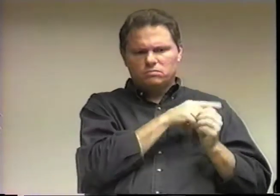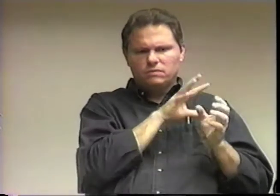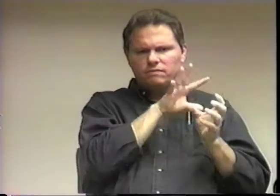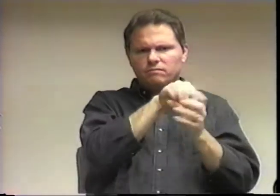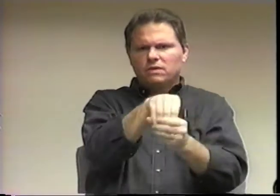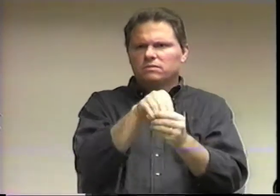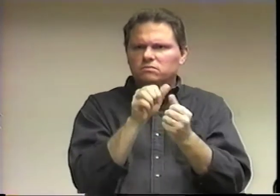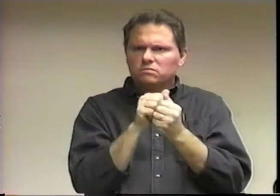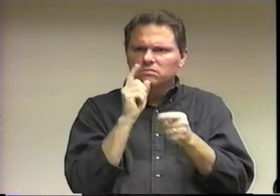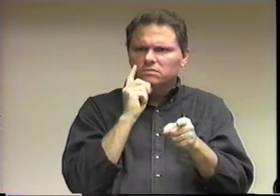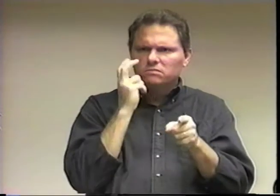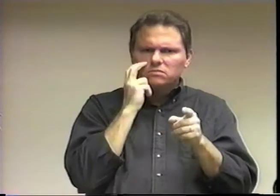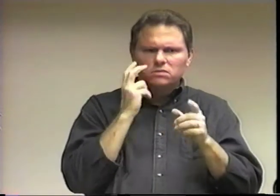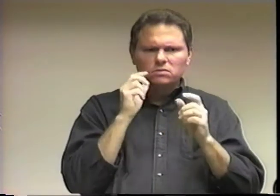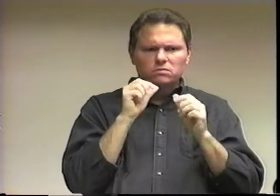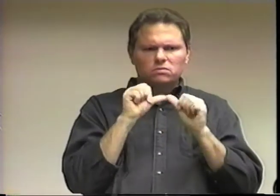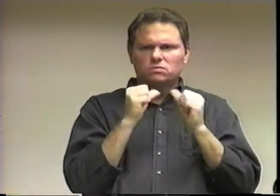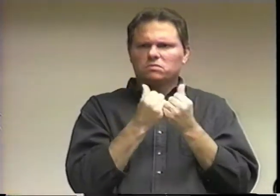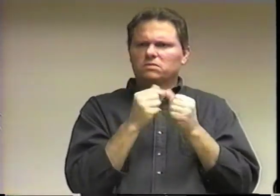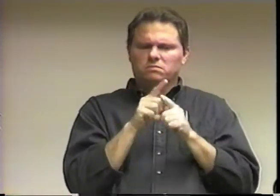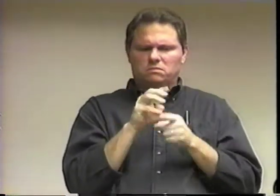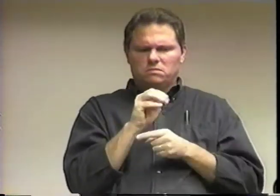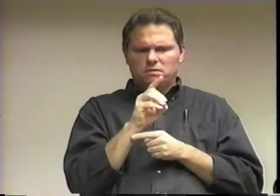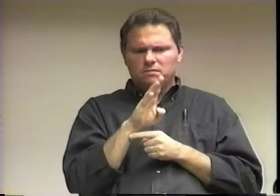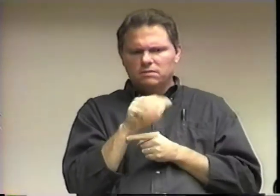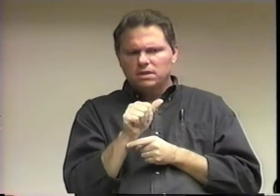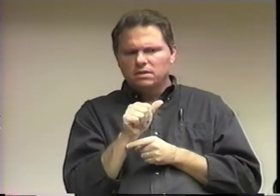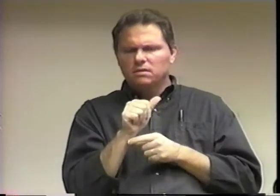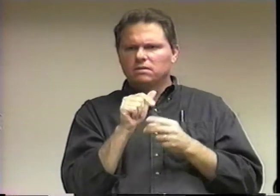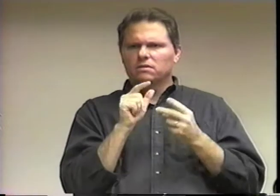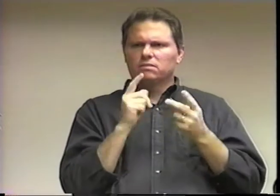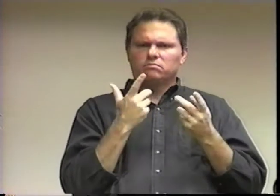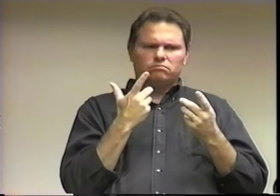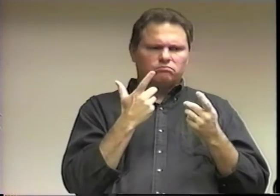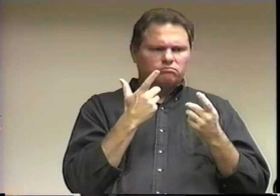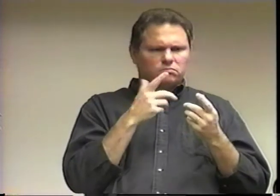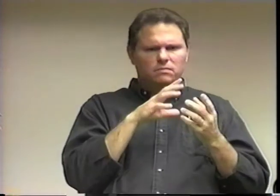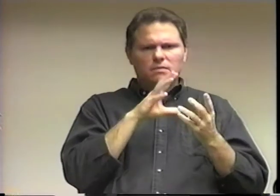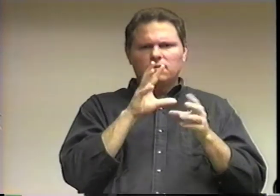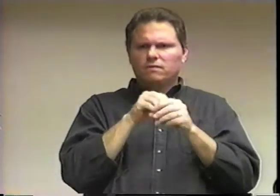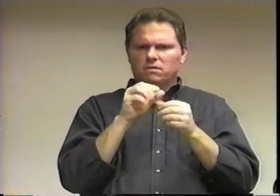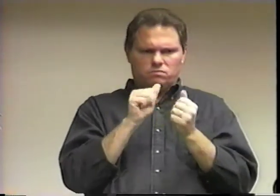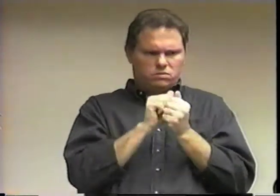since I help Kimberly and her involvement with the different agencies such as MDBA.